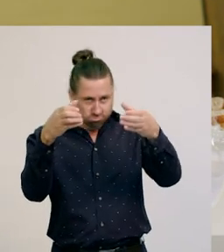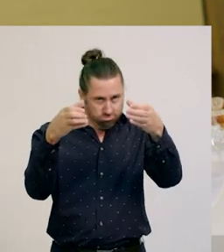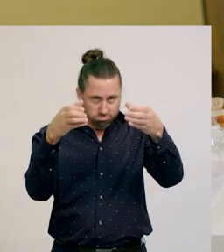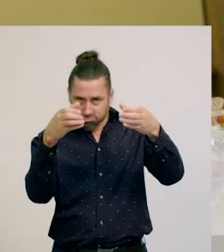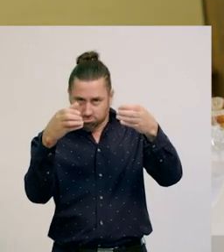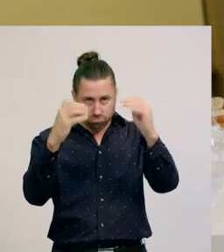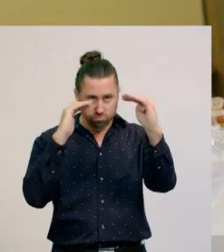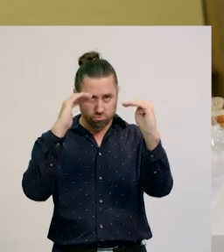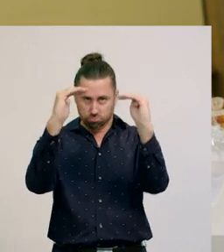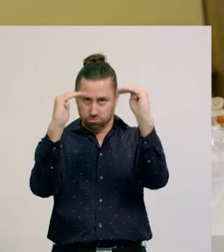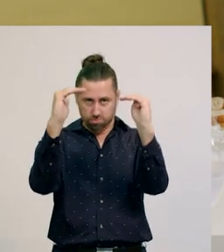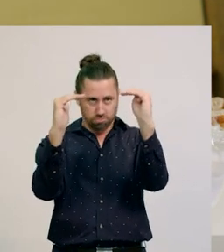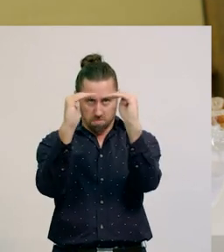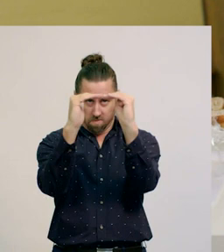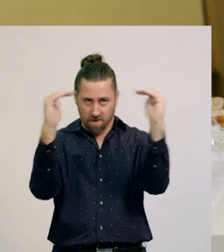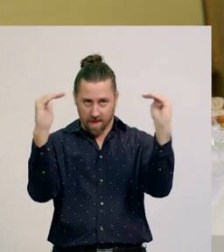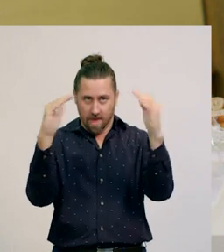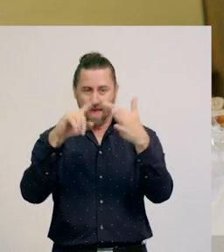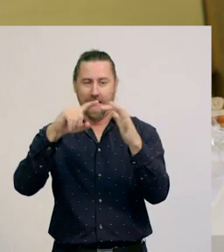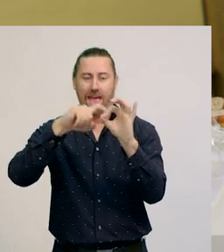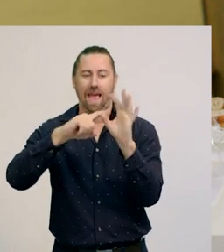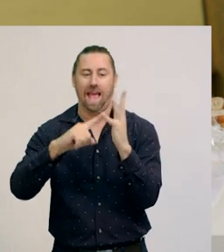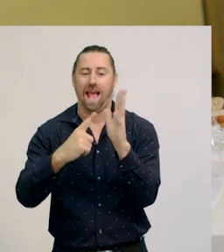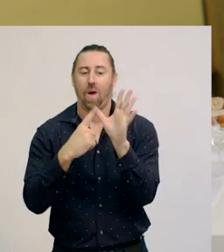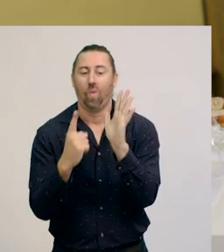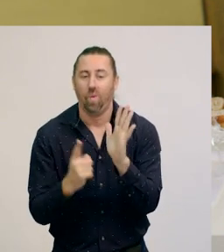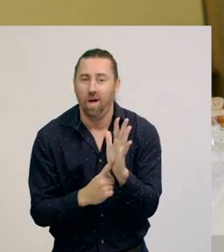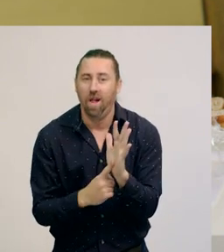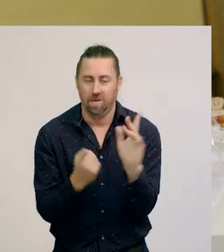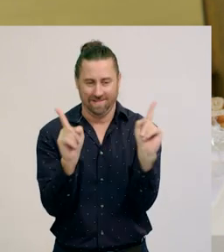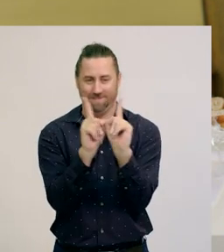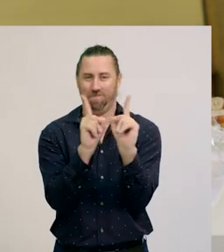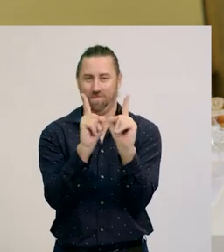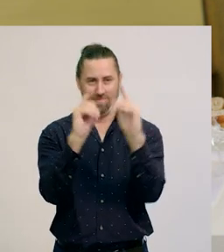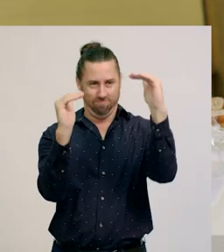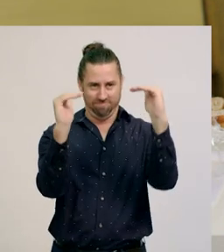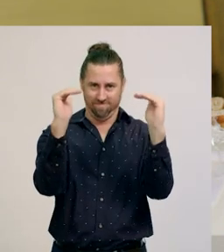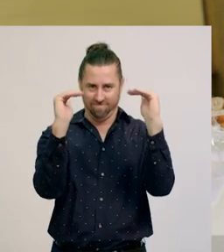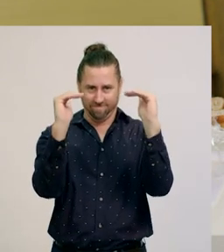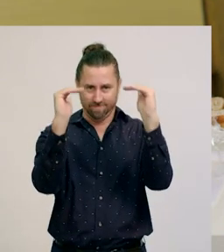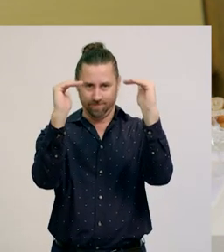When I look at the glasses next to each other, I can see they have the same amount of juice.